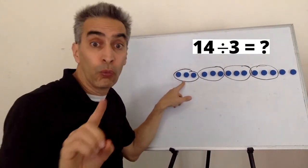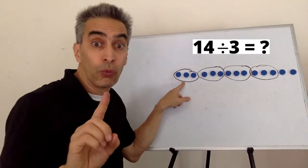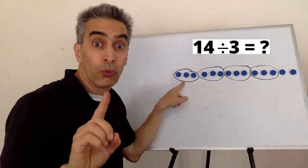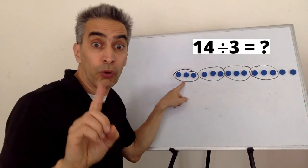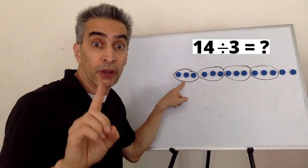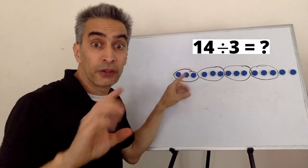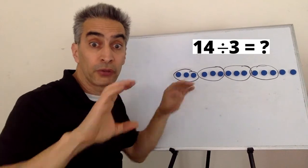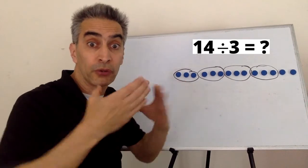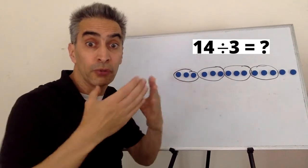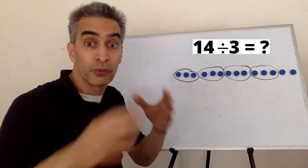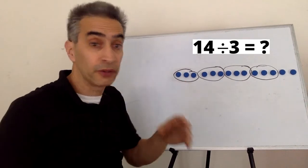One group.